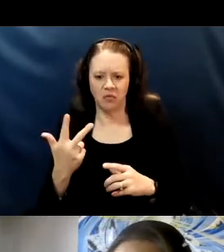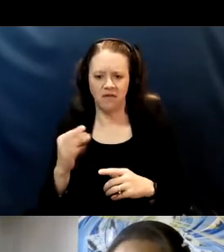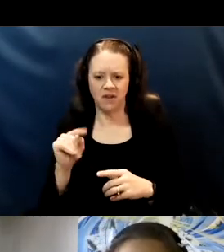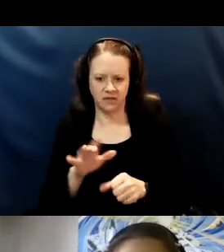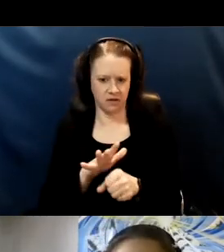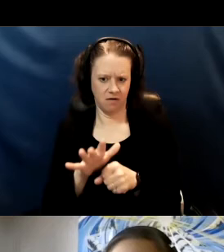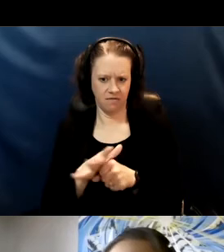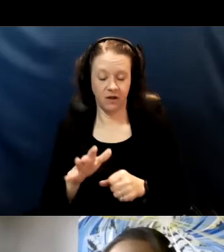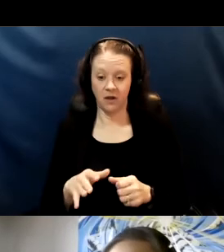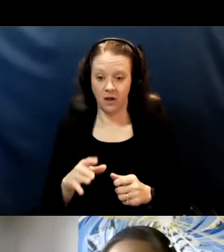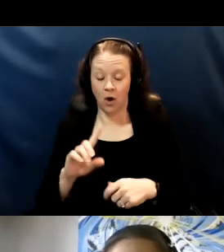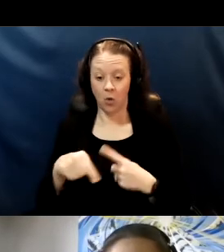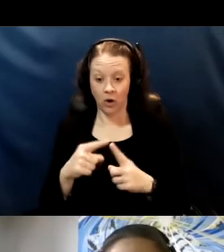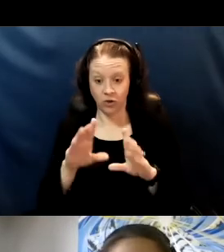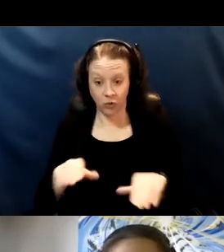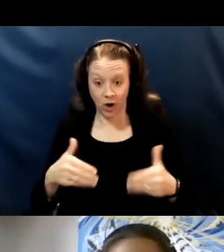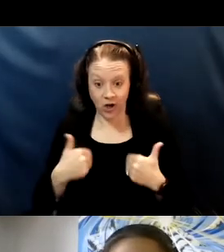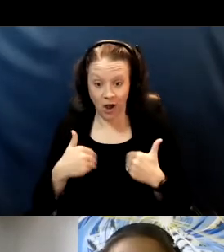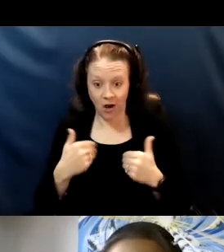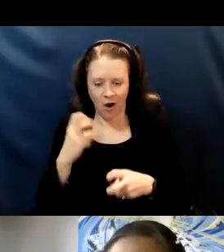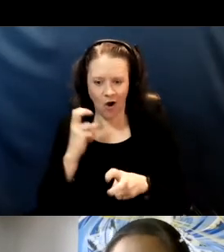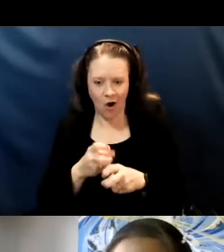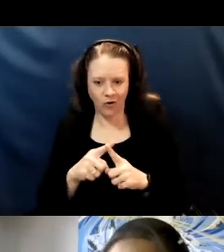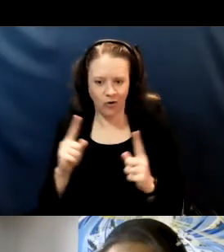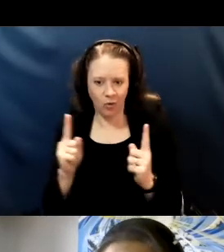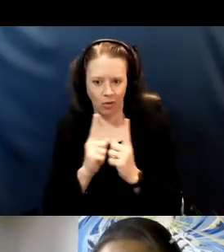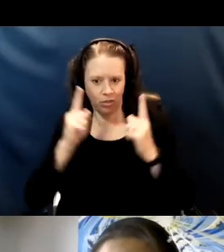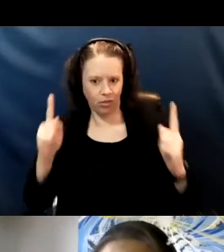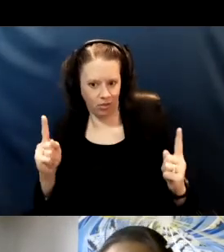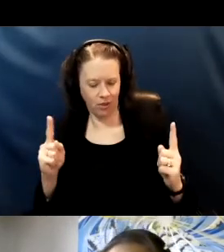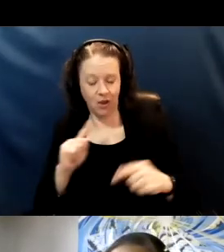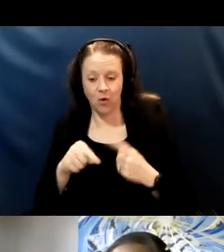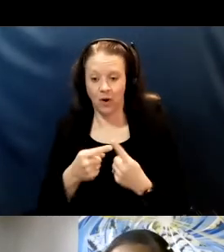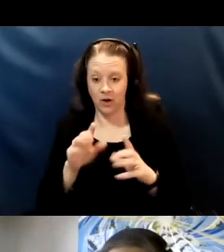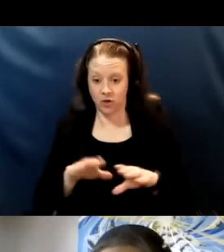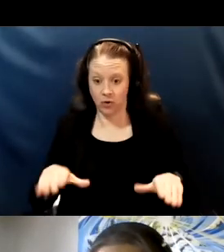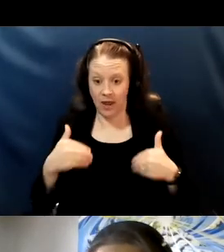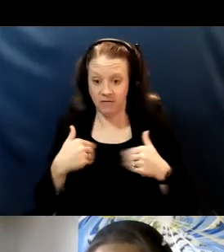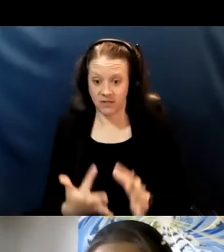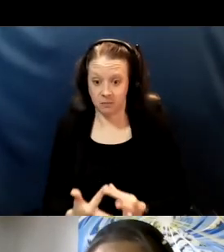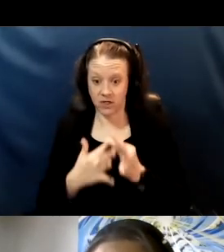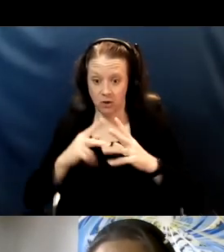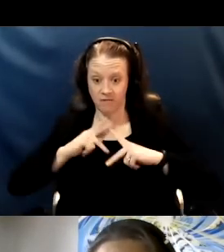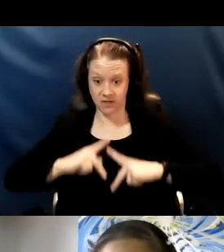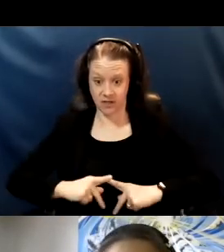and when children have specialized physical needs that require more hands on assistance